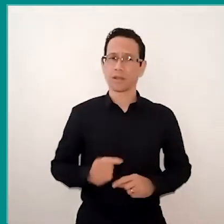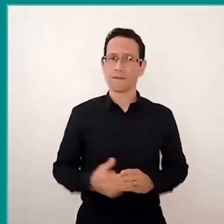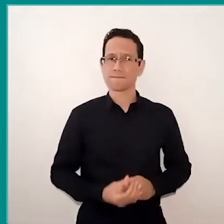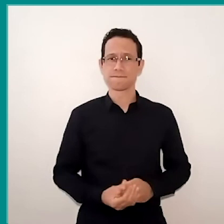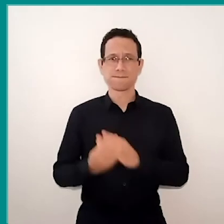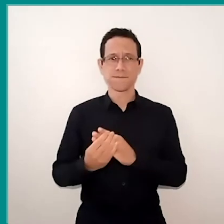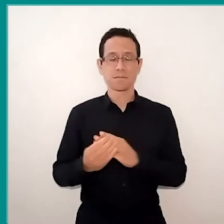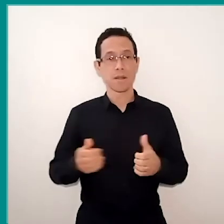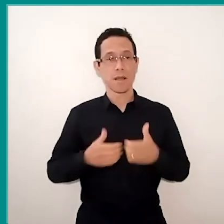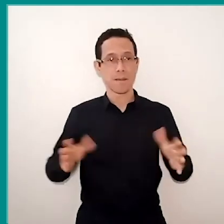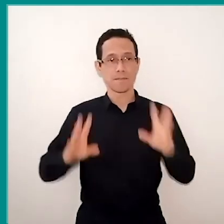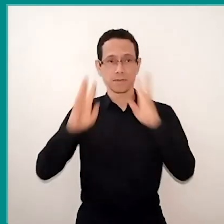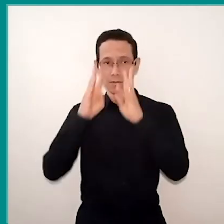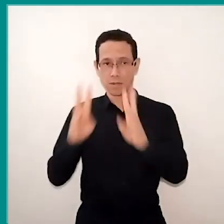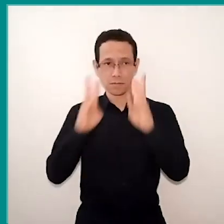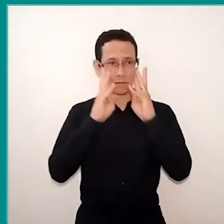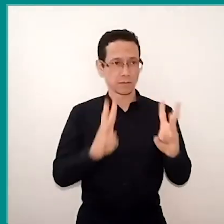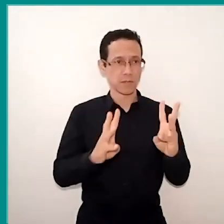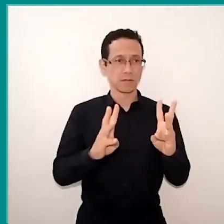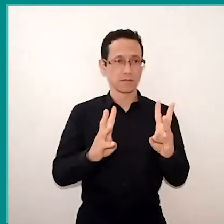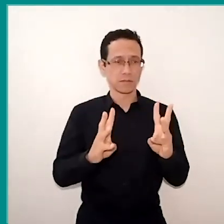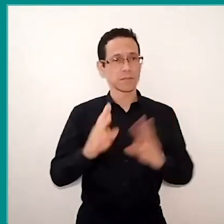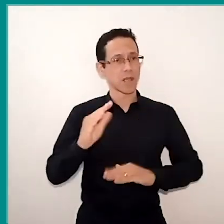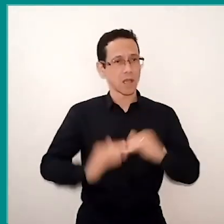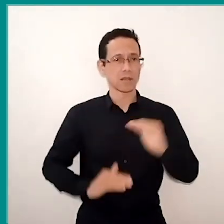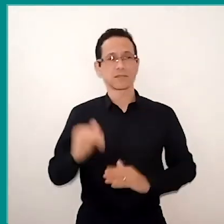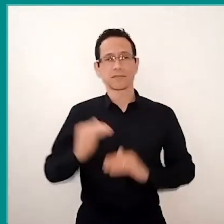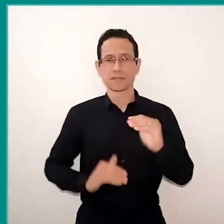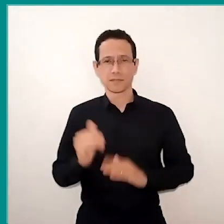of listening, attention and activities for these children and young people,